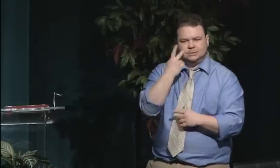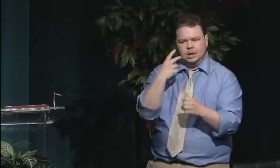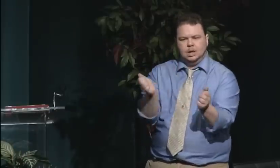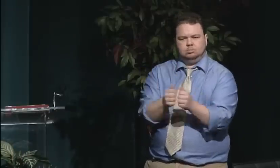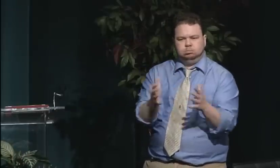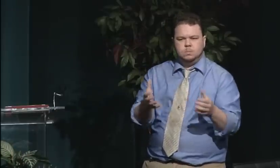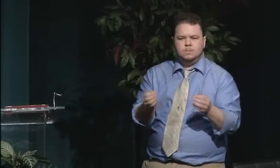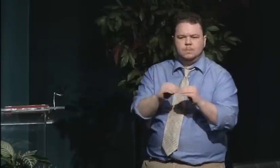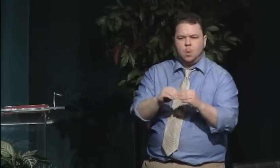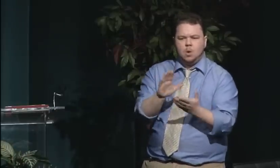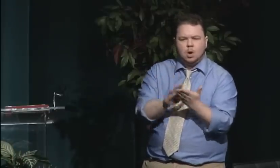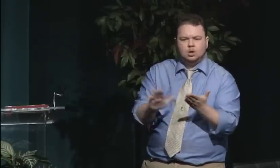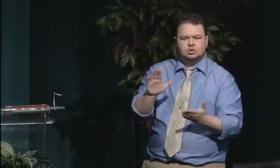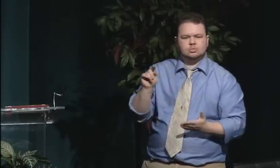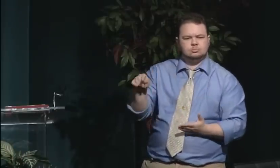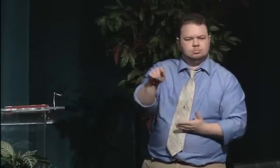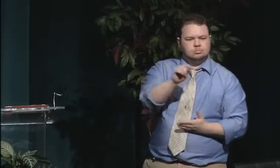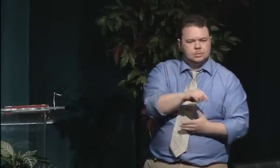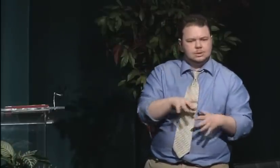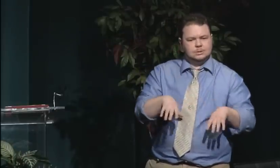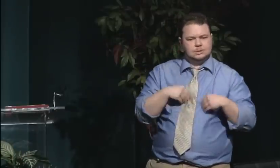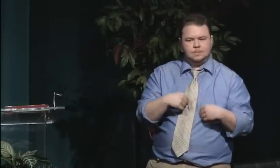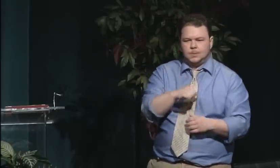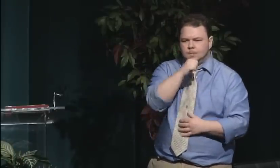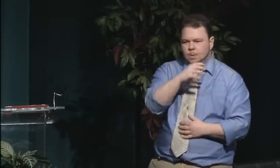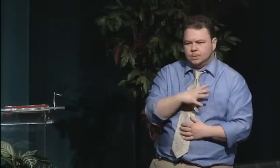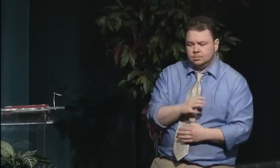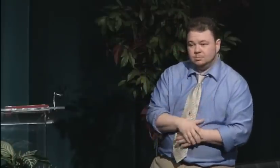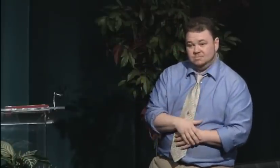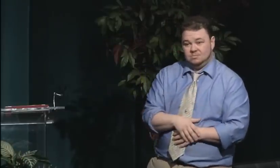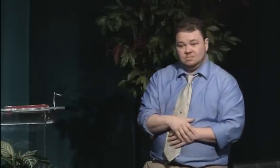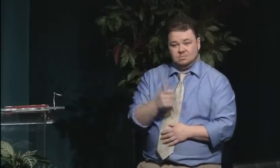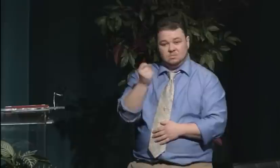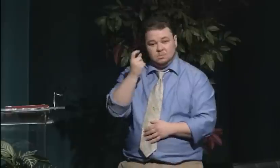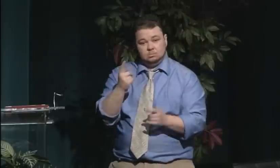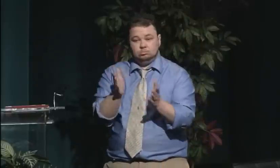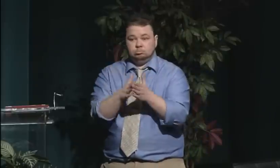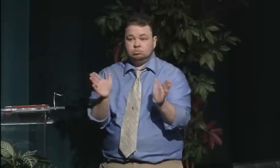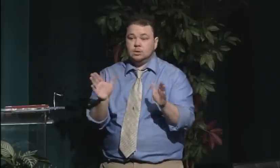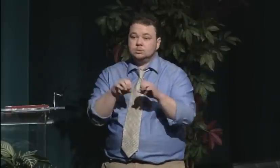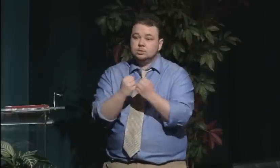especially related to higher education and women's place in society.